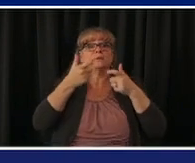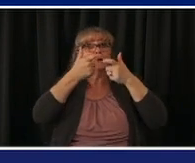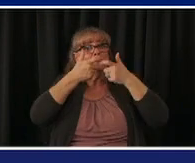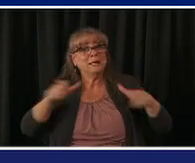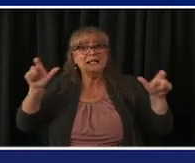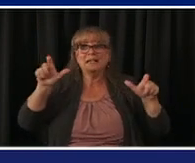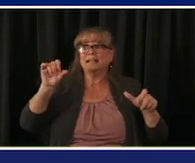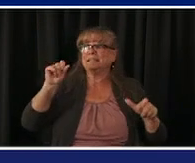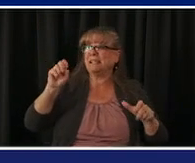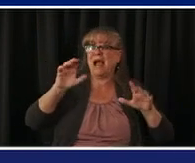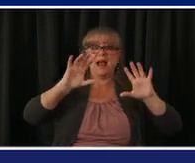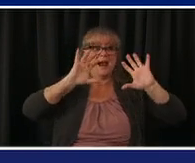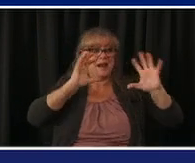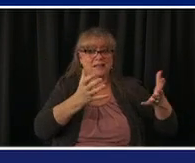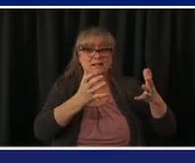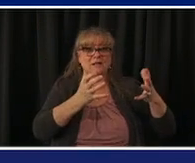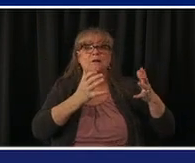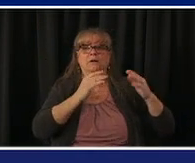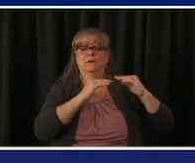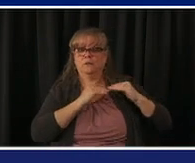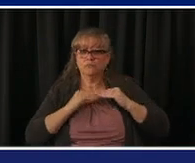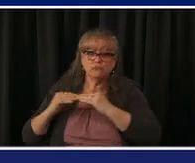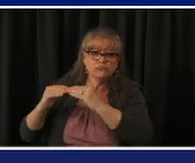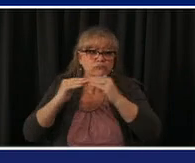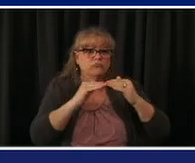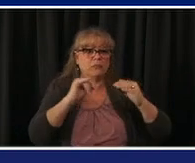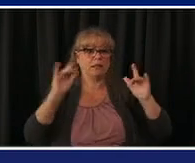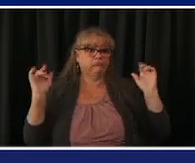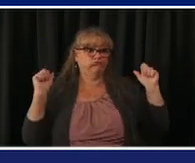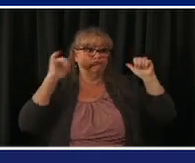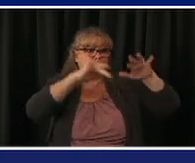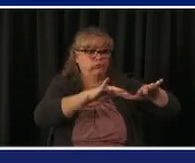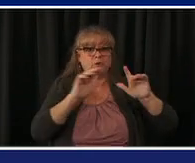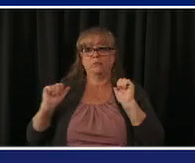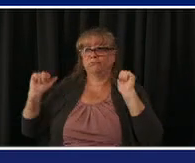we also look at medically underserved communities with equity clinics these are folks that might not